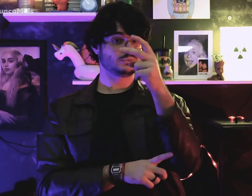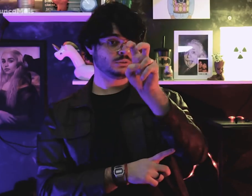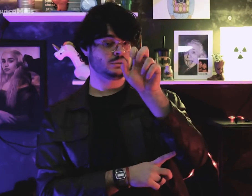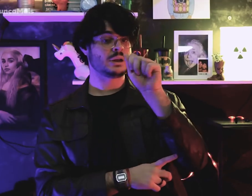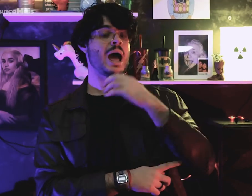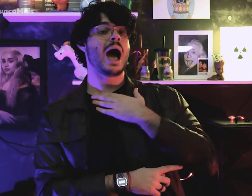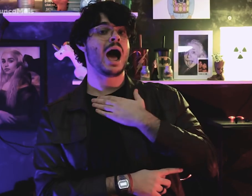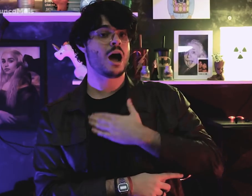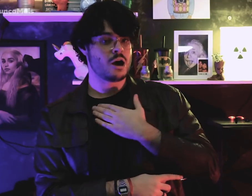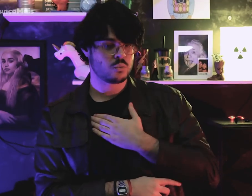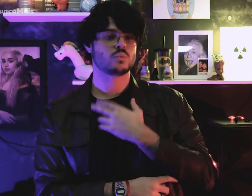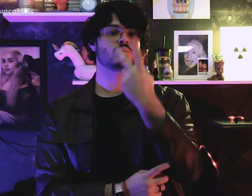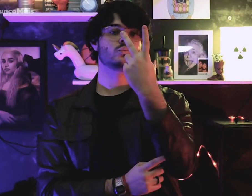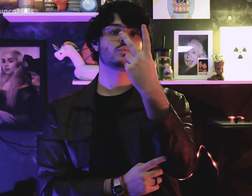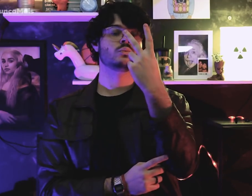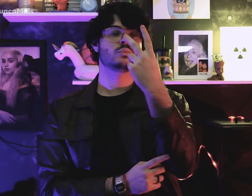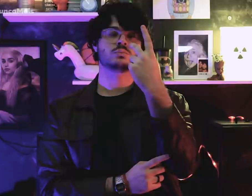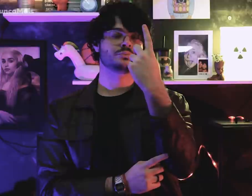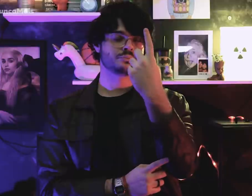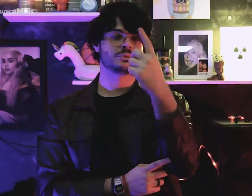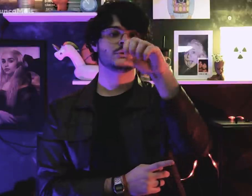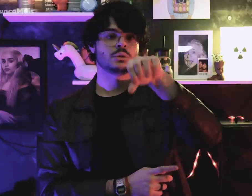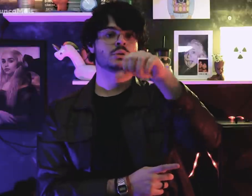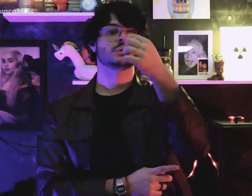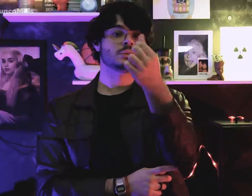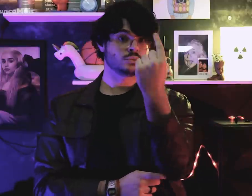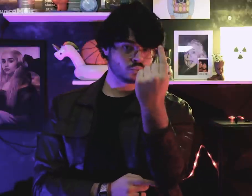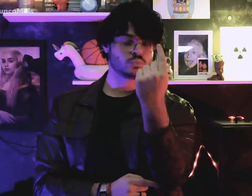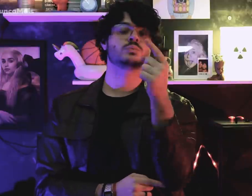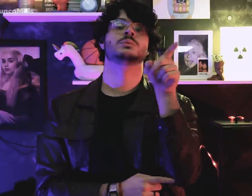On August 25, 1961,